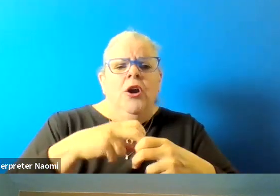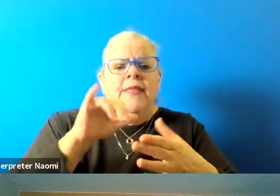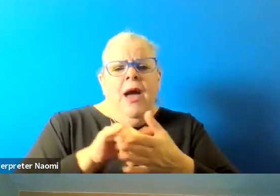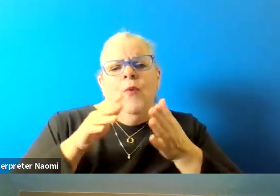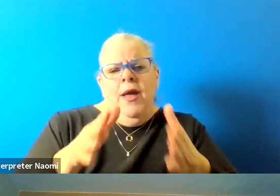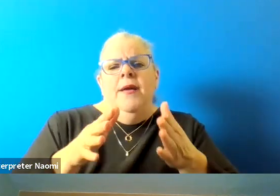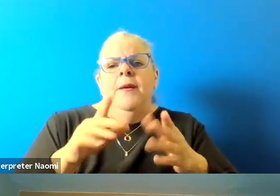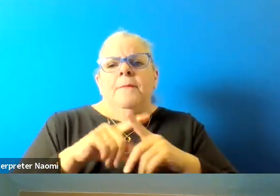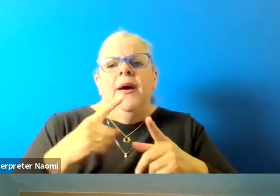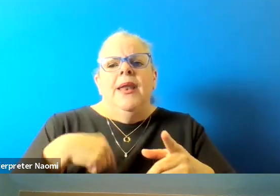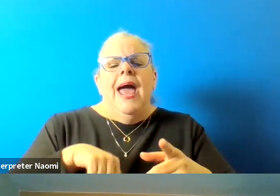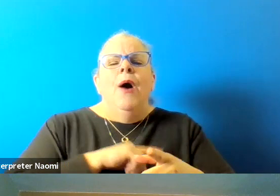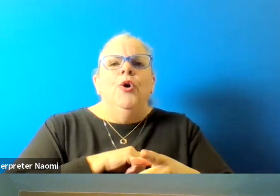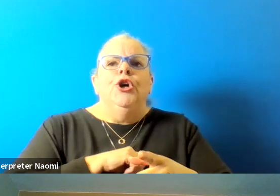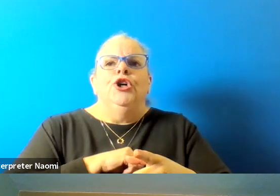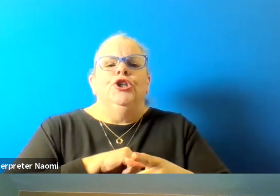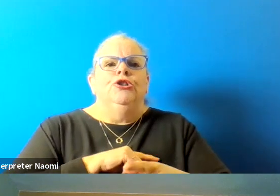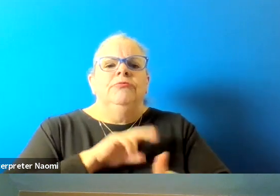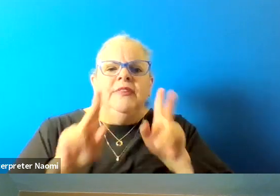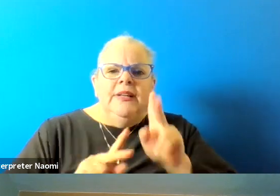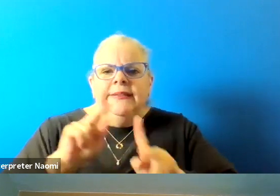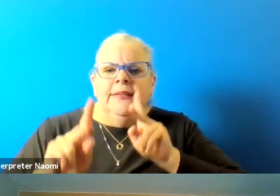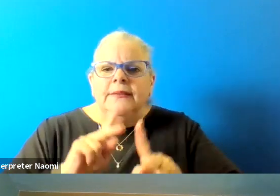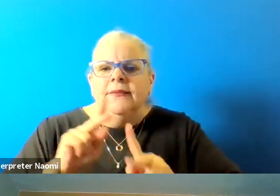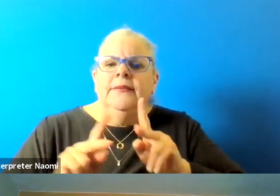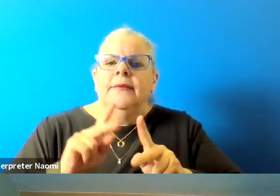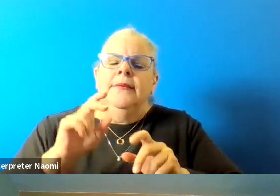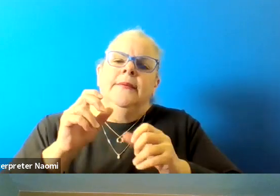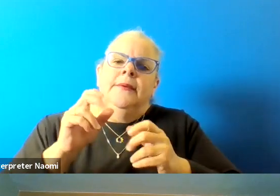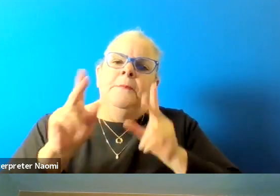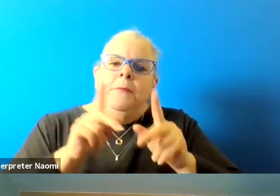But our citizens who may have a disability,